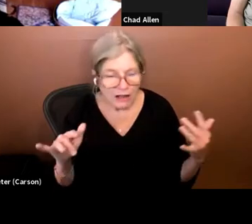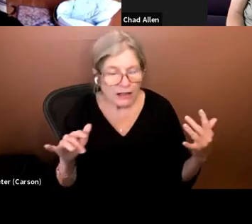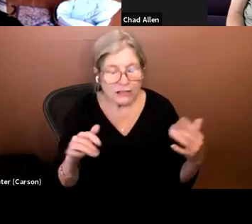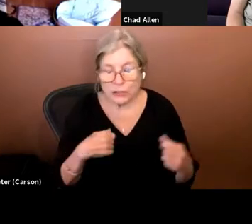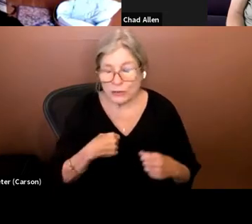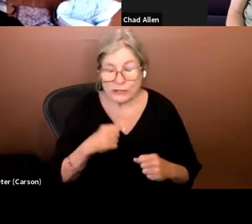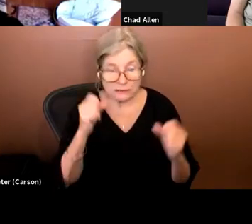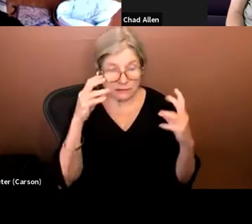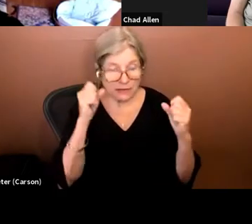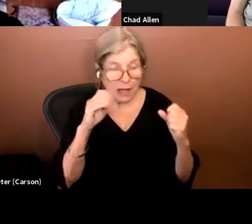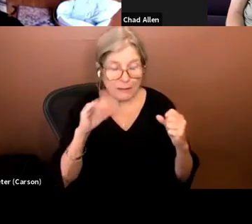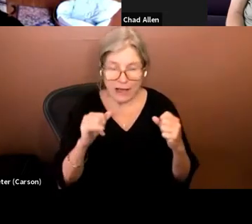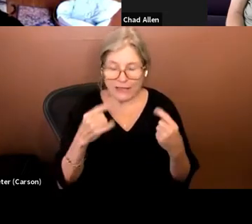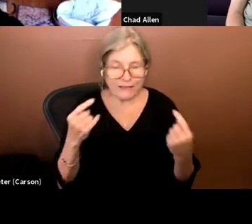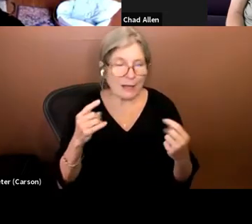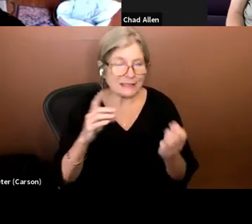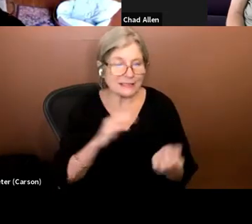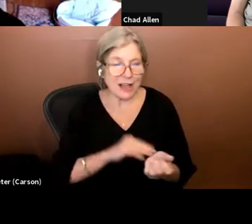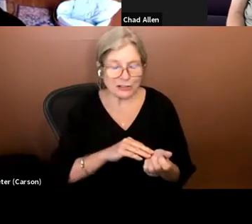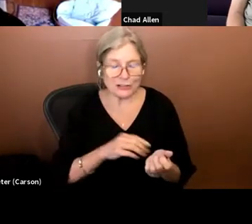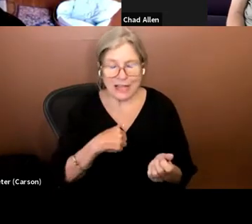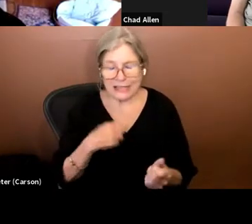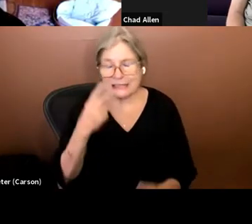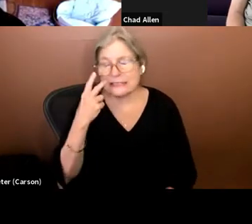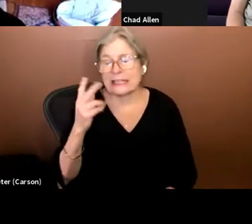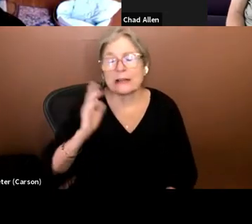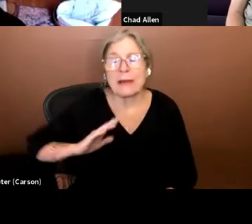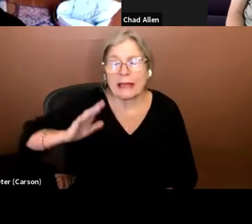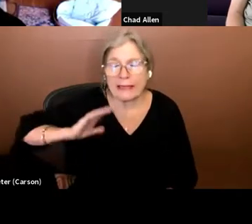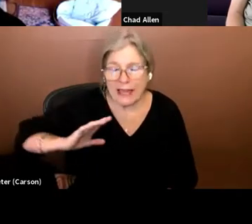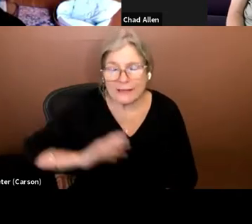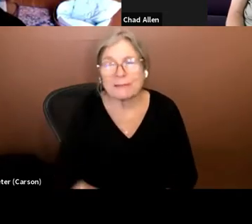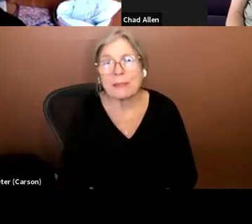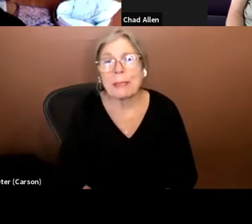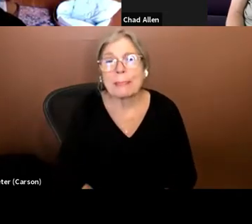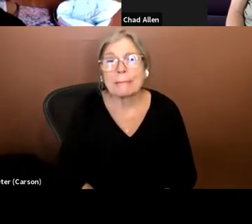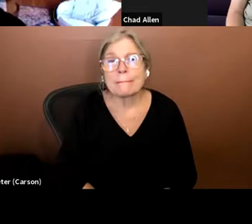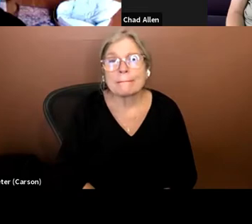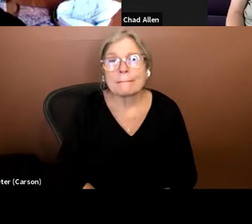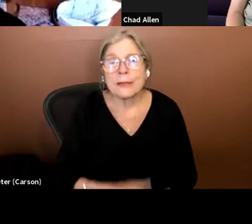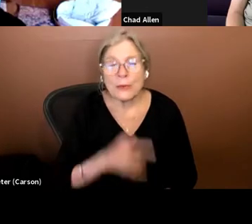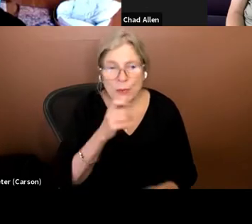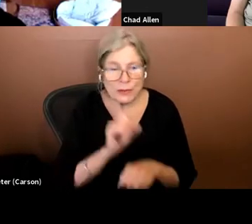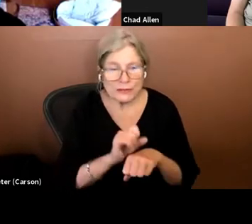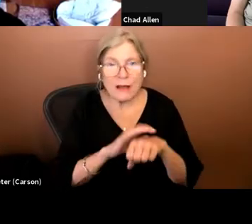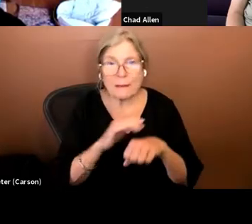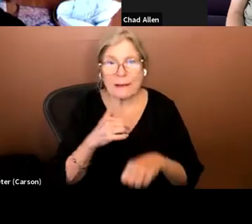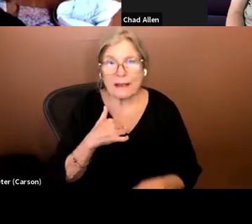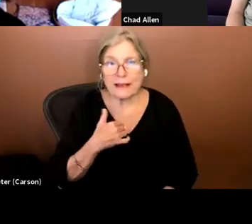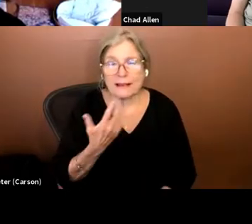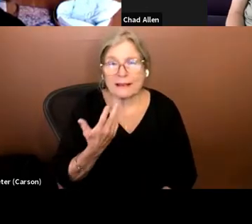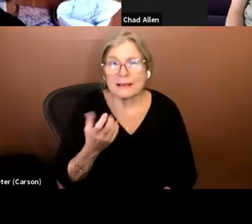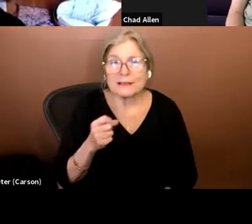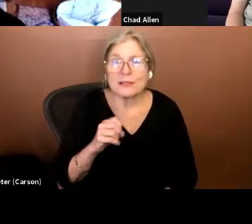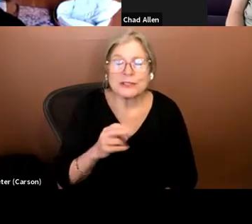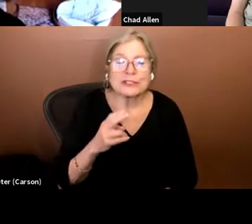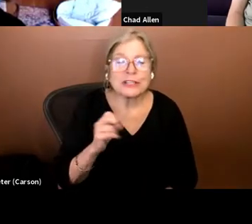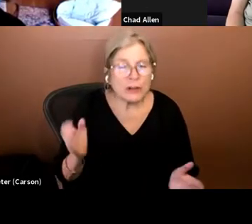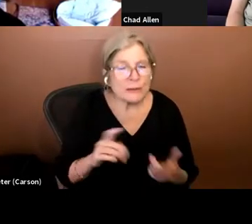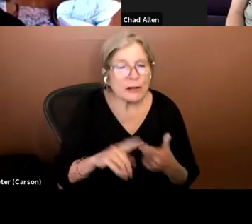celebrities I had apparently been worked on. So she encouraged me to go back to the doctors that